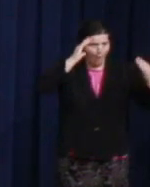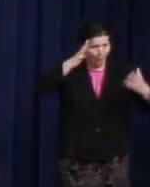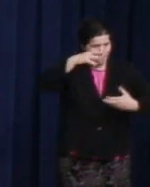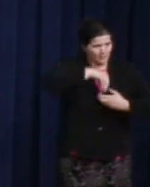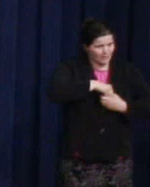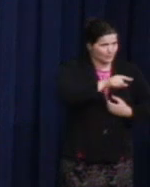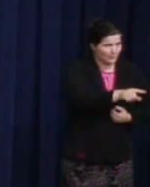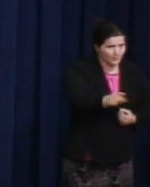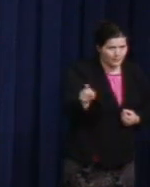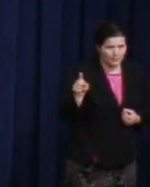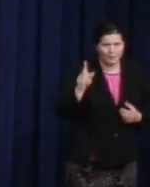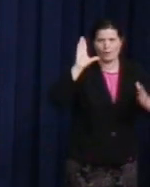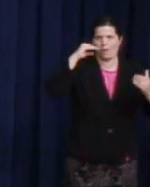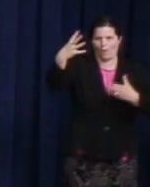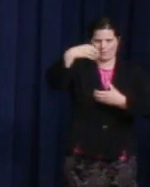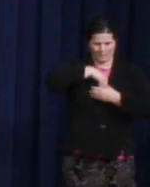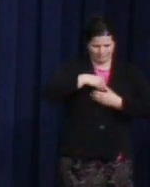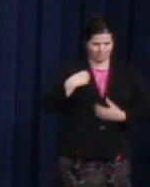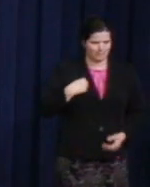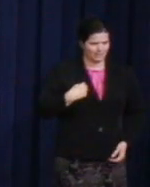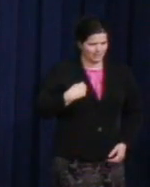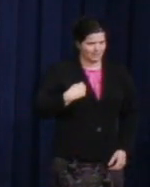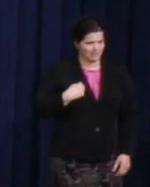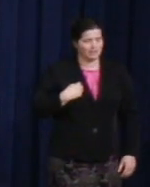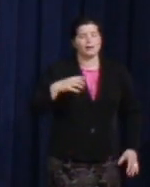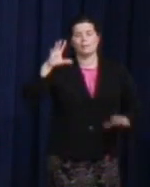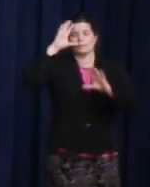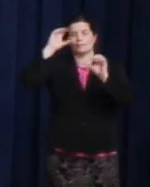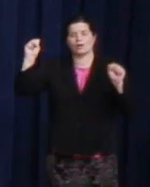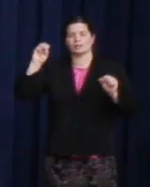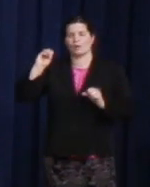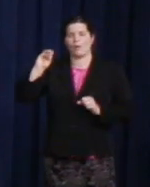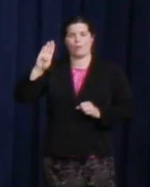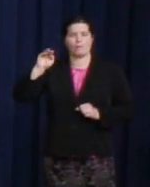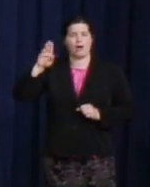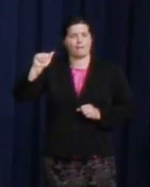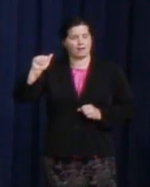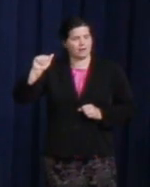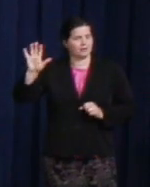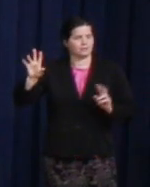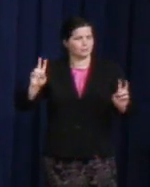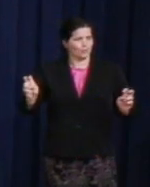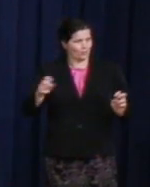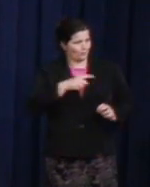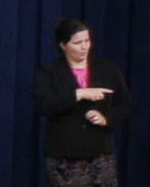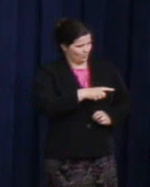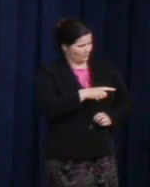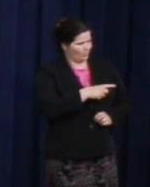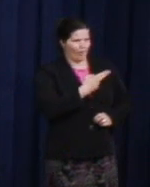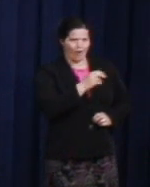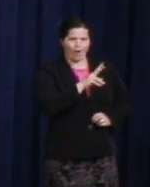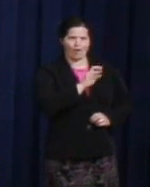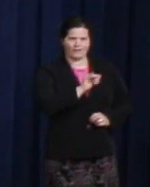As President Obama said about Harvey, "Hope unashamed, hope unafraid." Thank you.